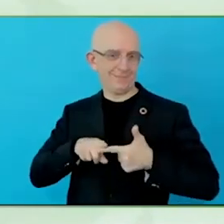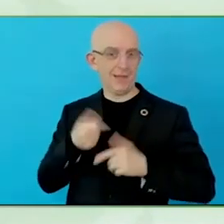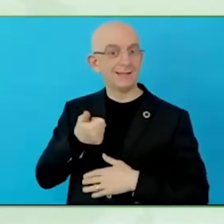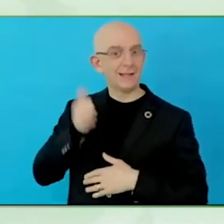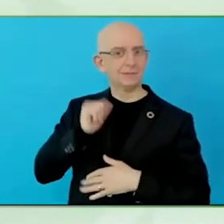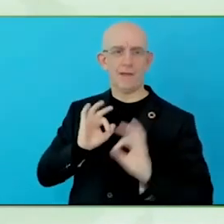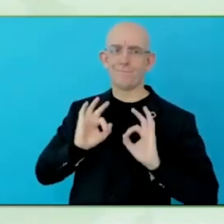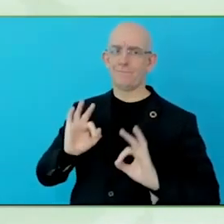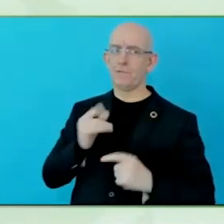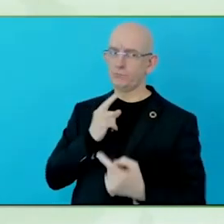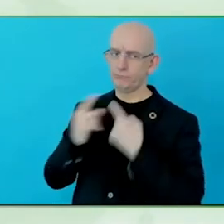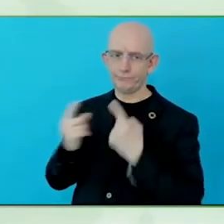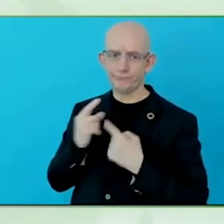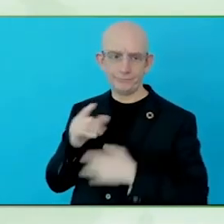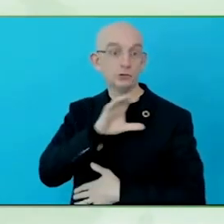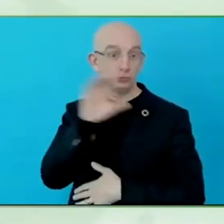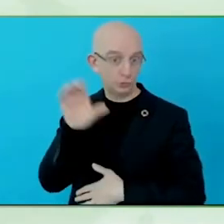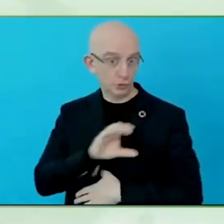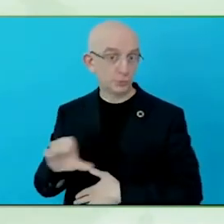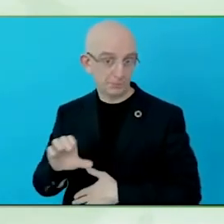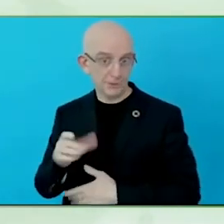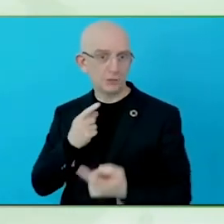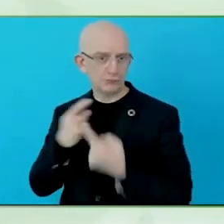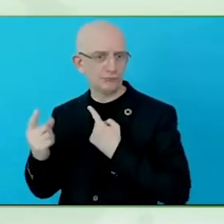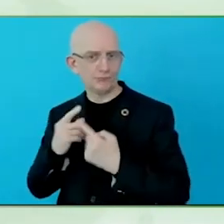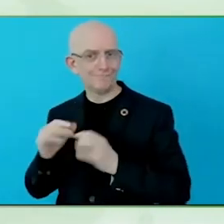organisations around the world portray people with disabilities,